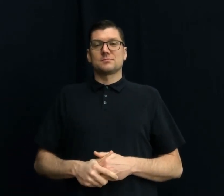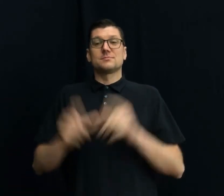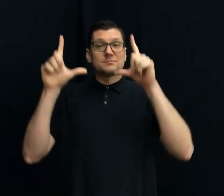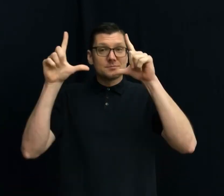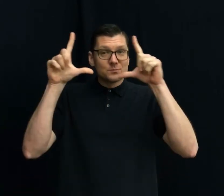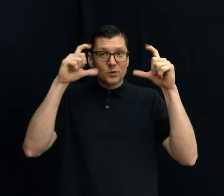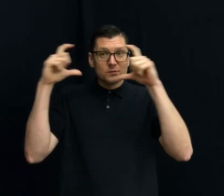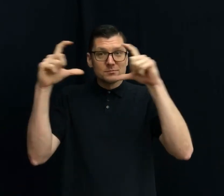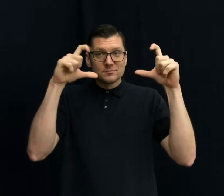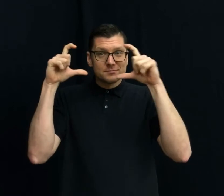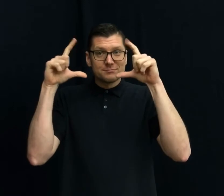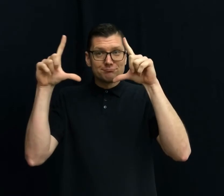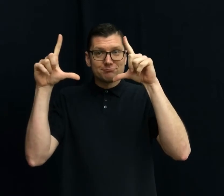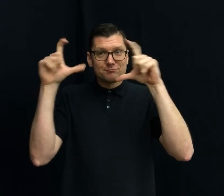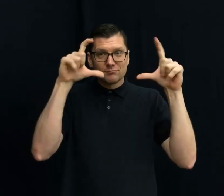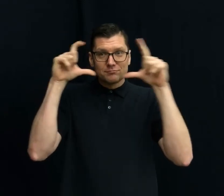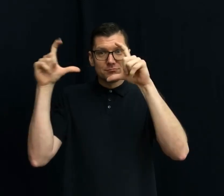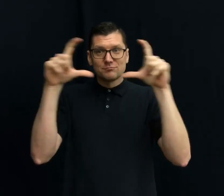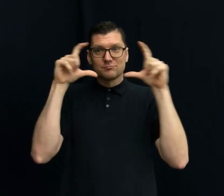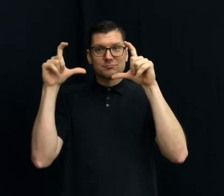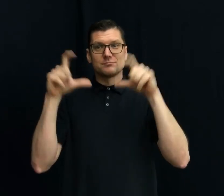PHOTOGRAPHY